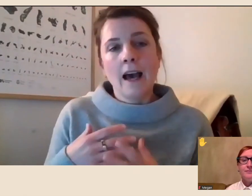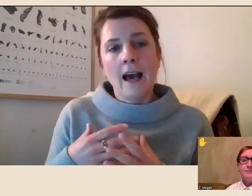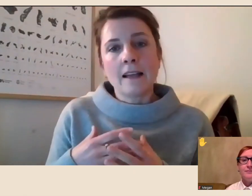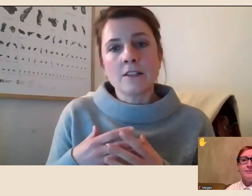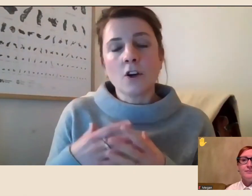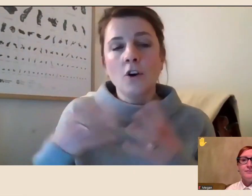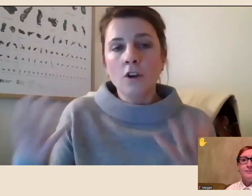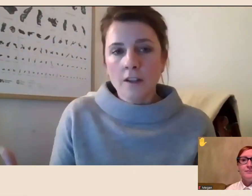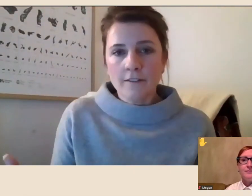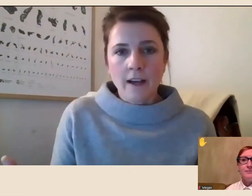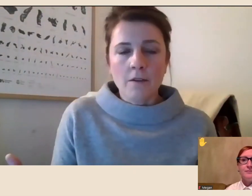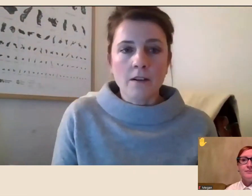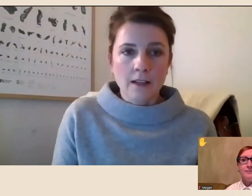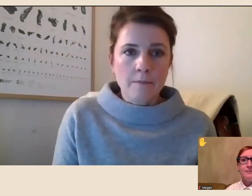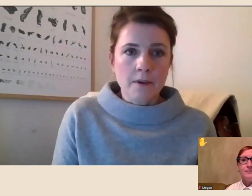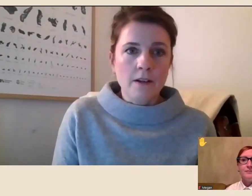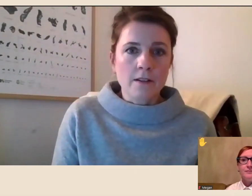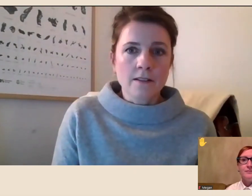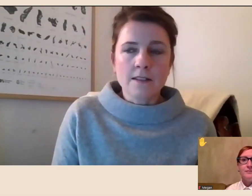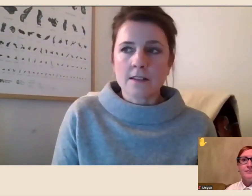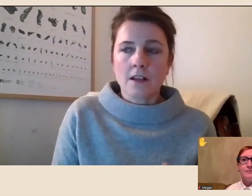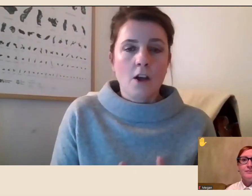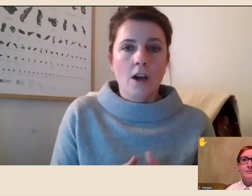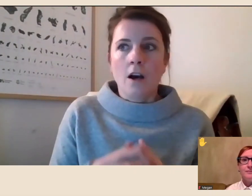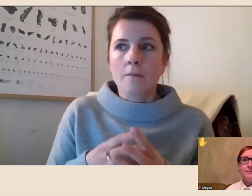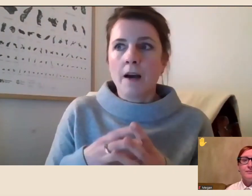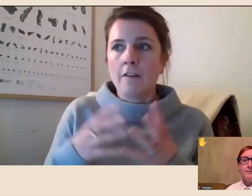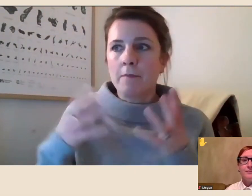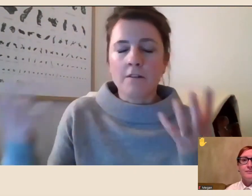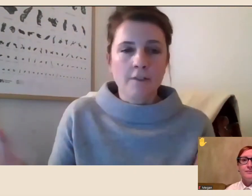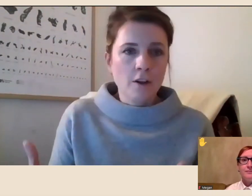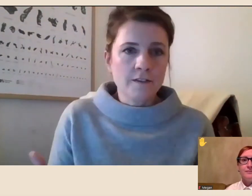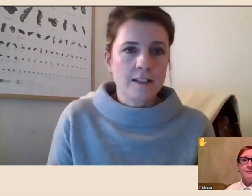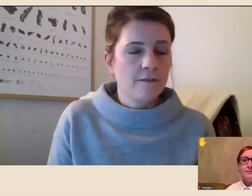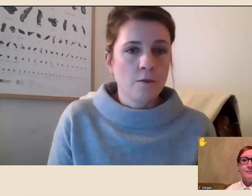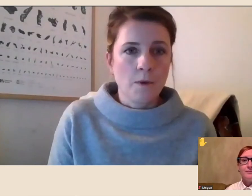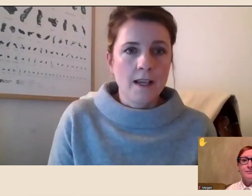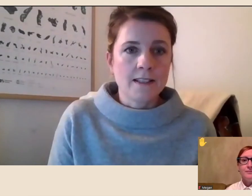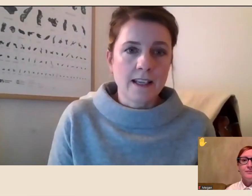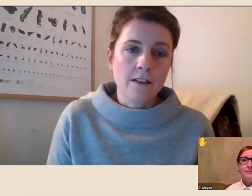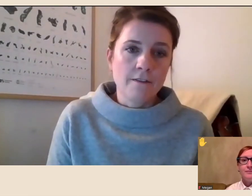and all of our librarians have been involved in different ways in the